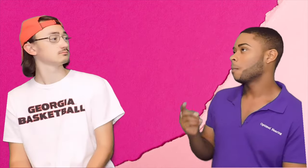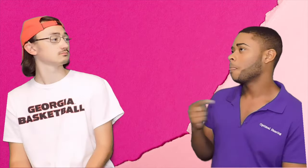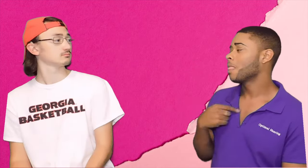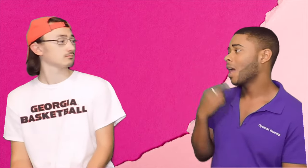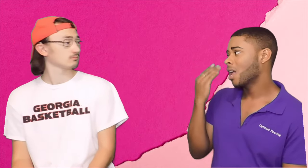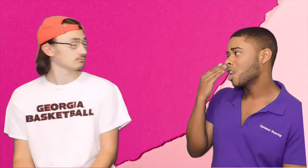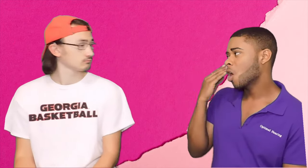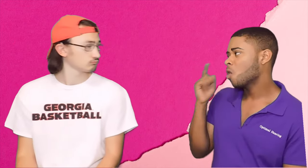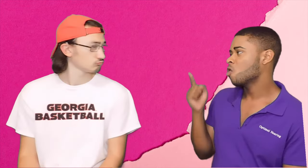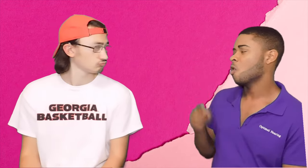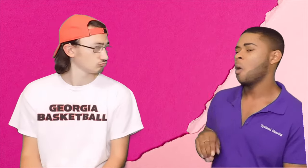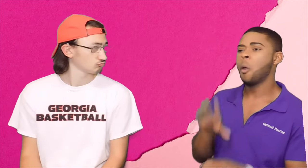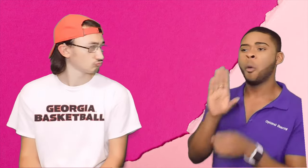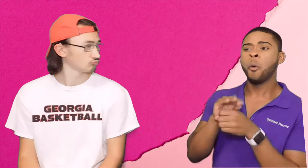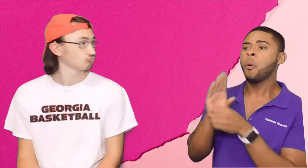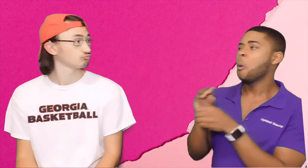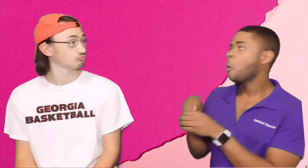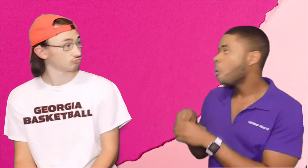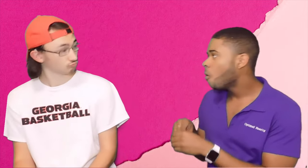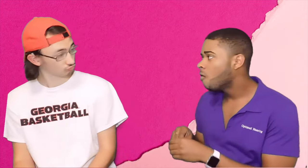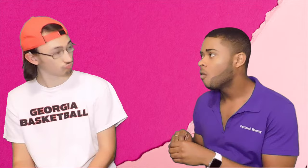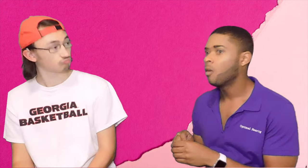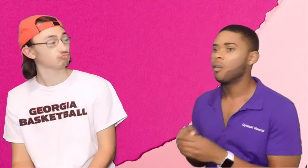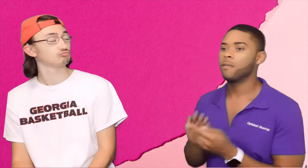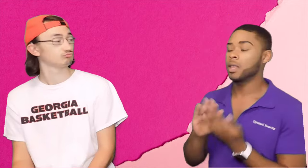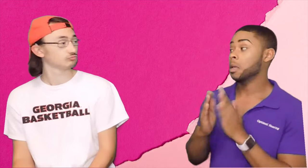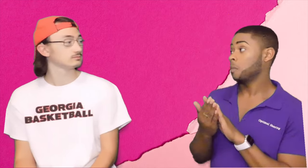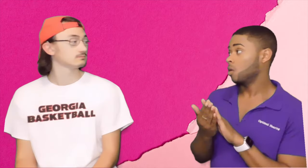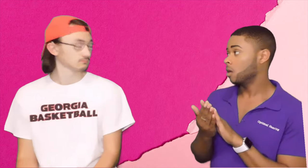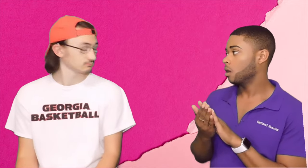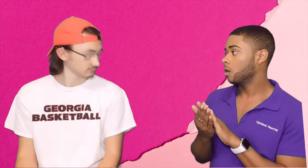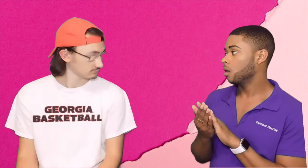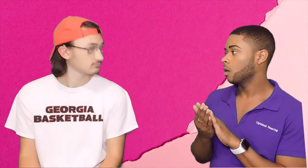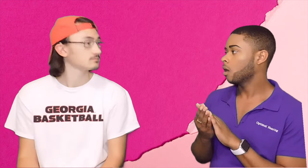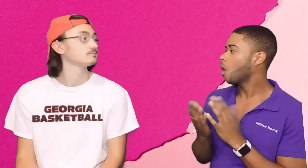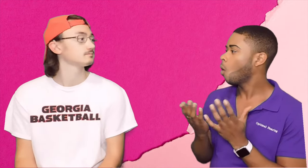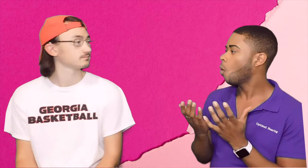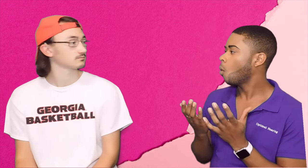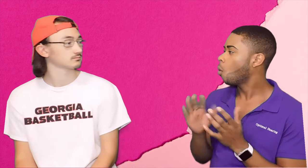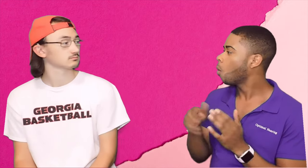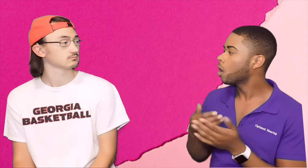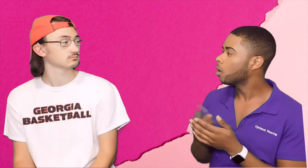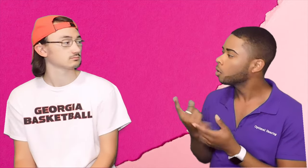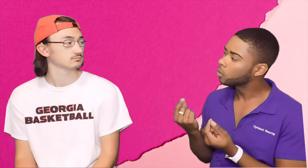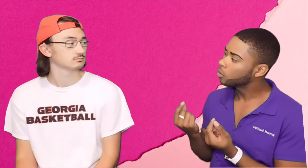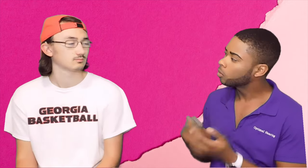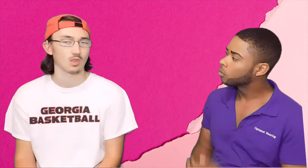Bryce: Okay, I know you're really involved in the community. What all do you do?